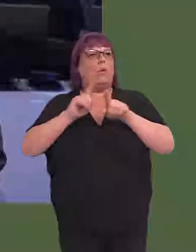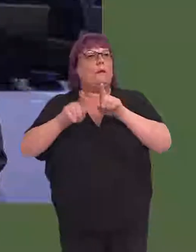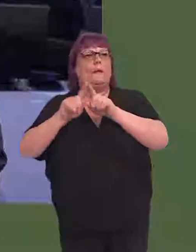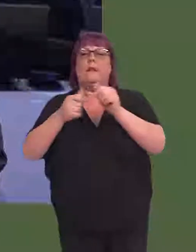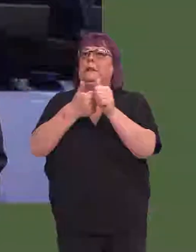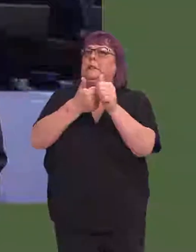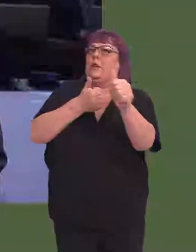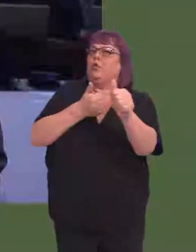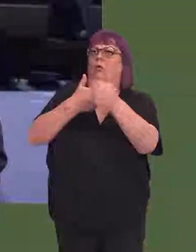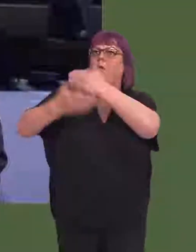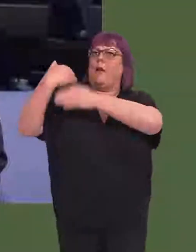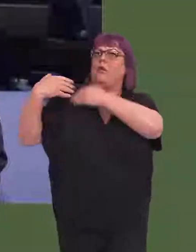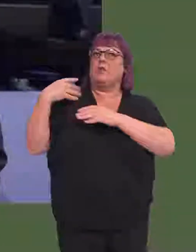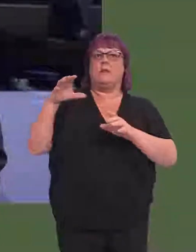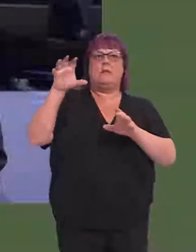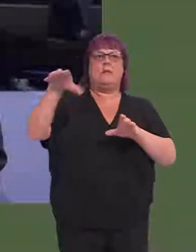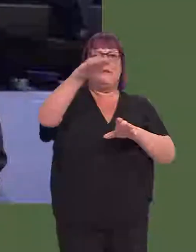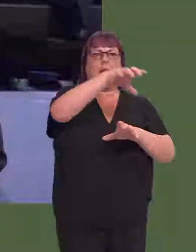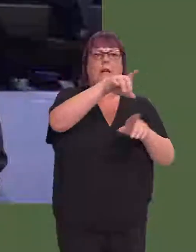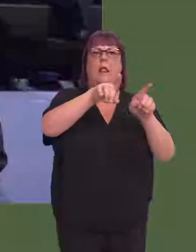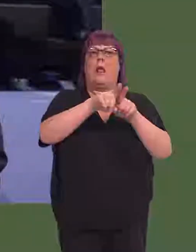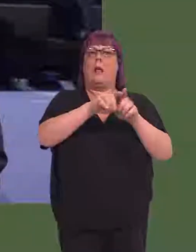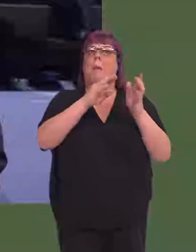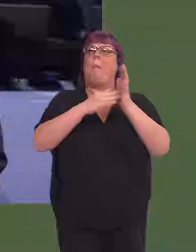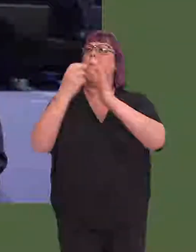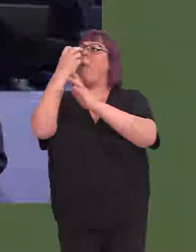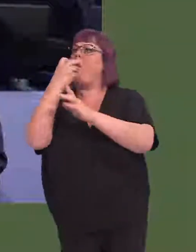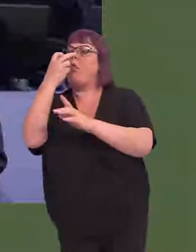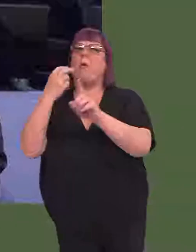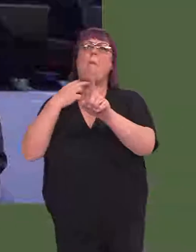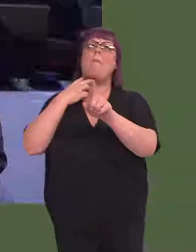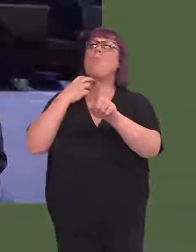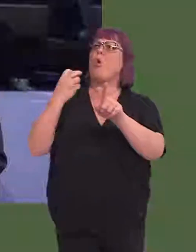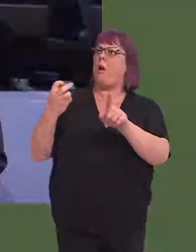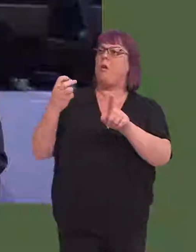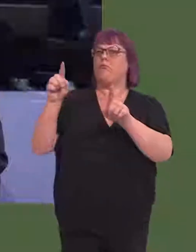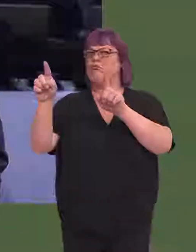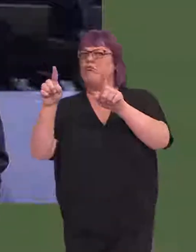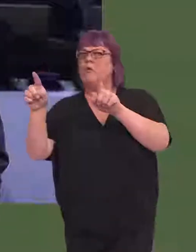heritage sites of south Wales, including canals such as Monmouthshire and Brecon, has the